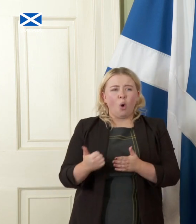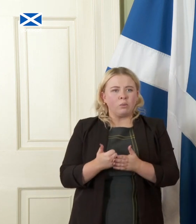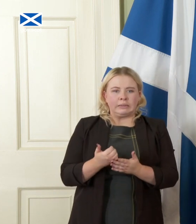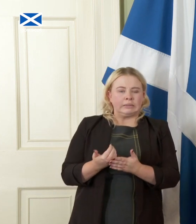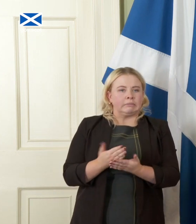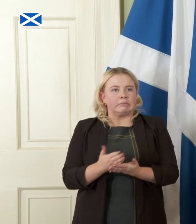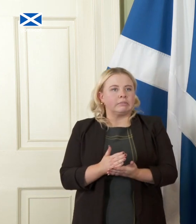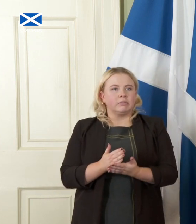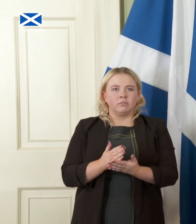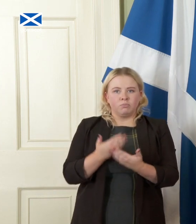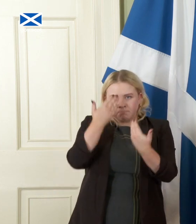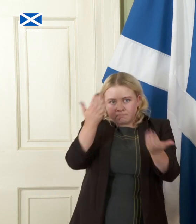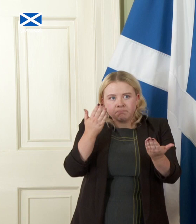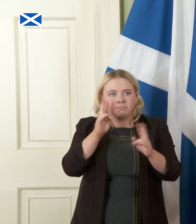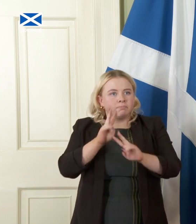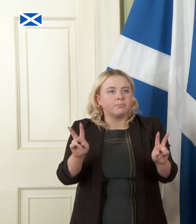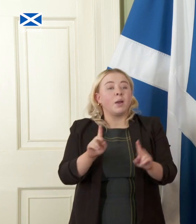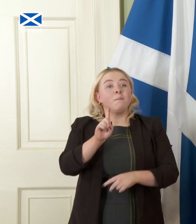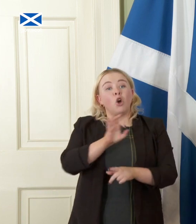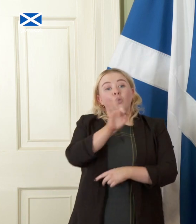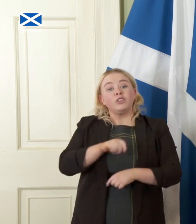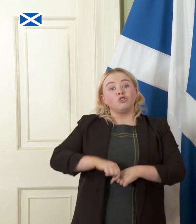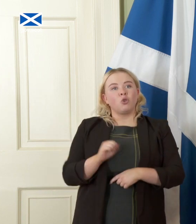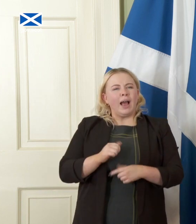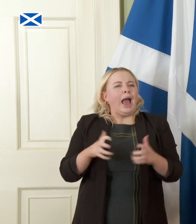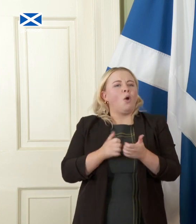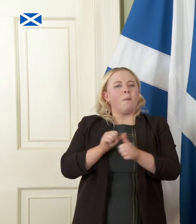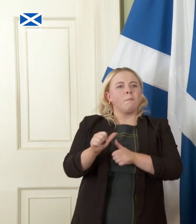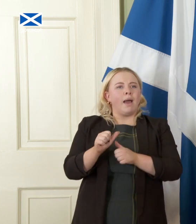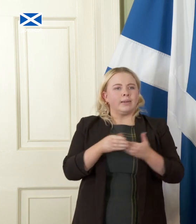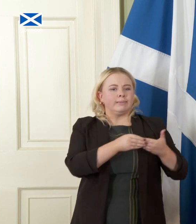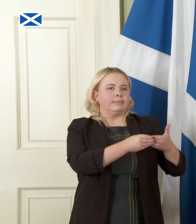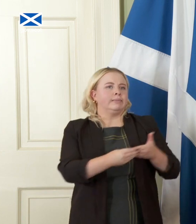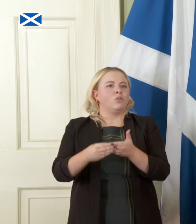for Scotland is how do we best navigate that uncertainty and I think that's with governments